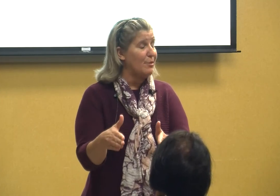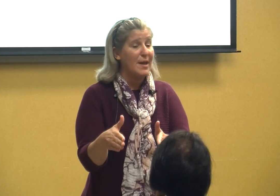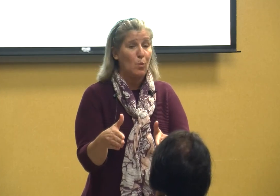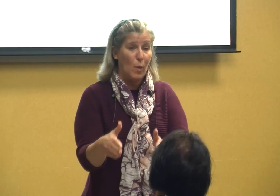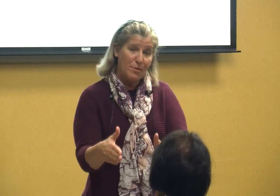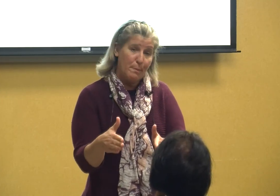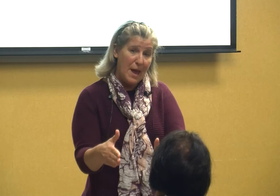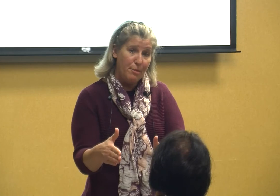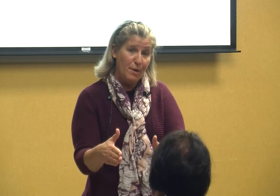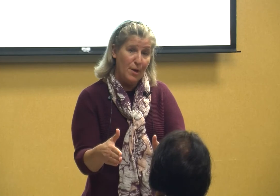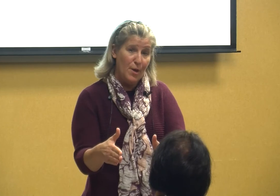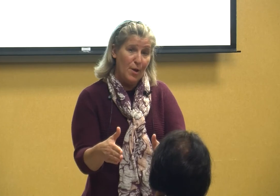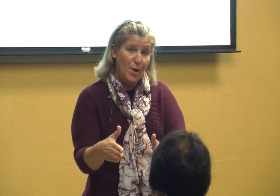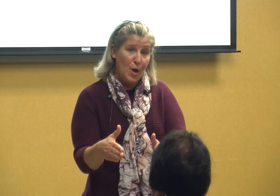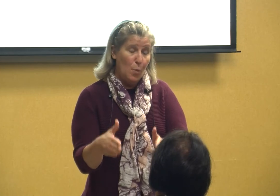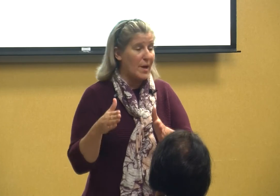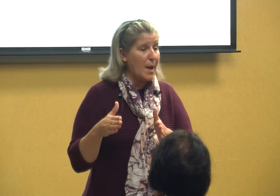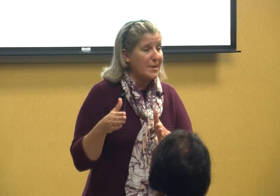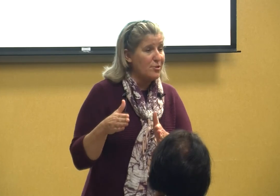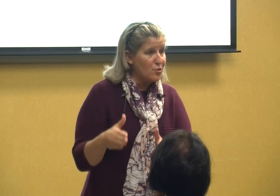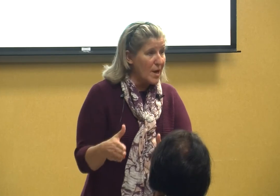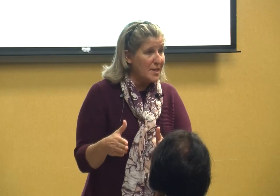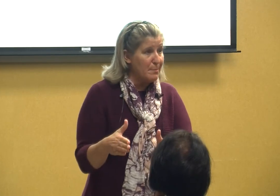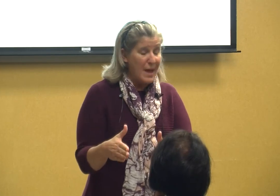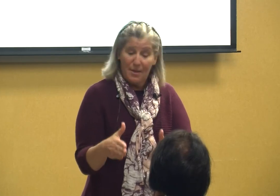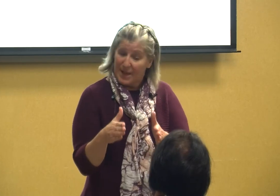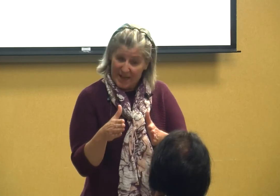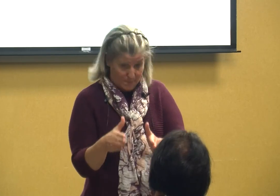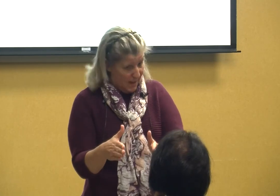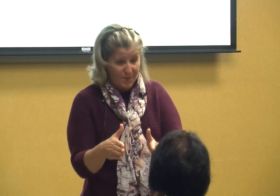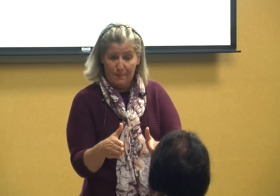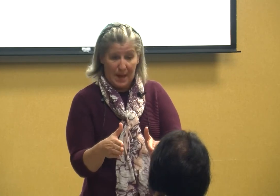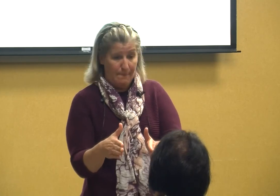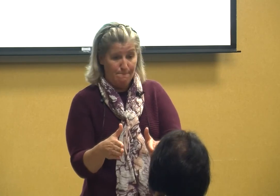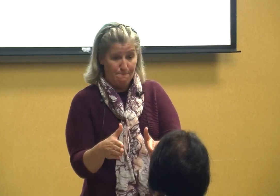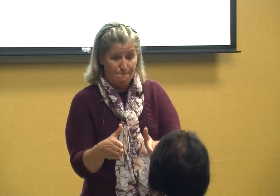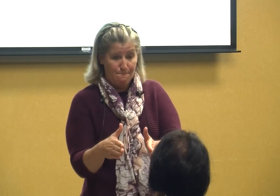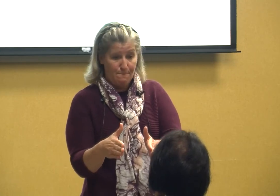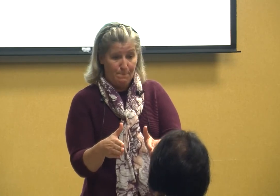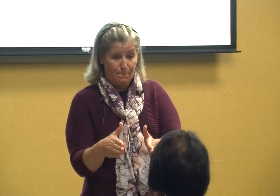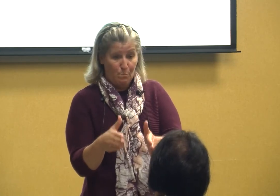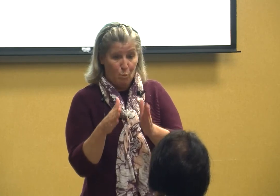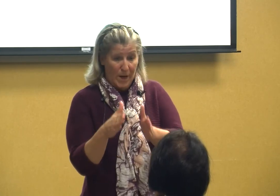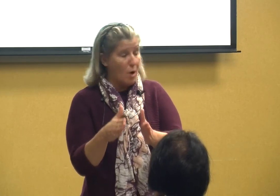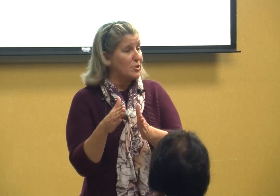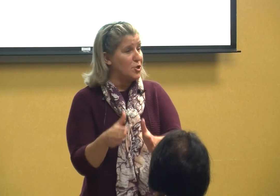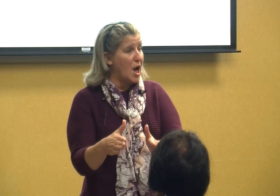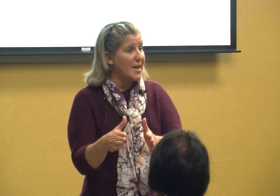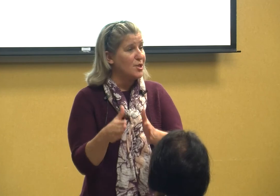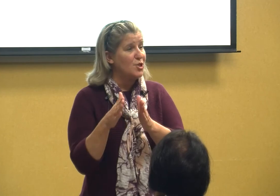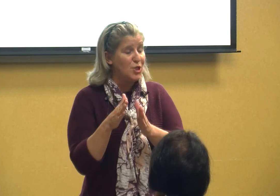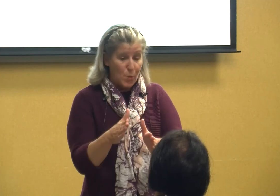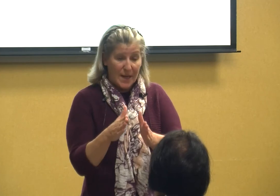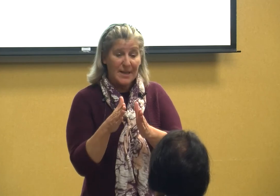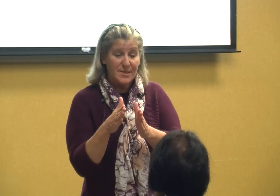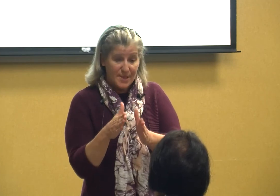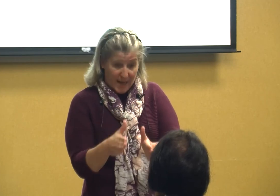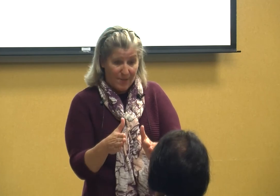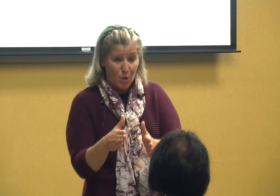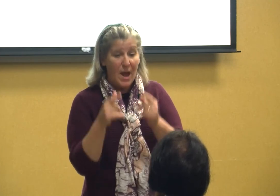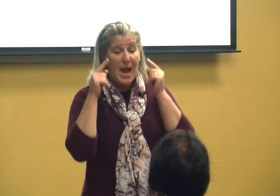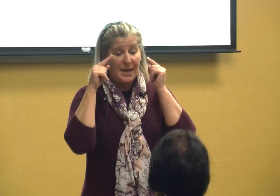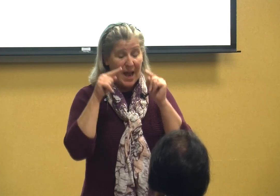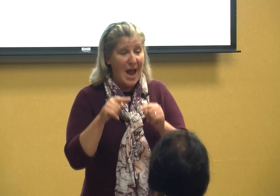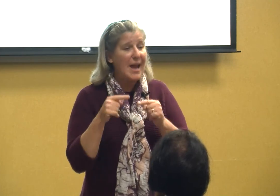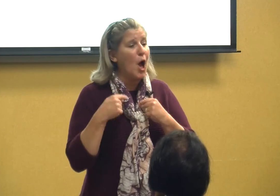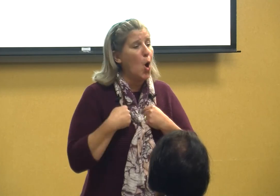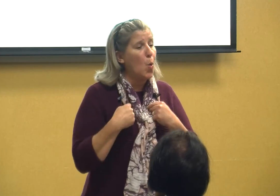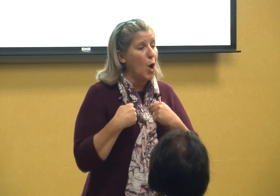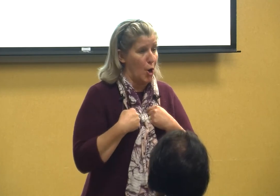with Beth when I'm instructing Beth it's Beth of me we are just doing this together and I owe her